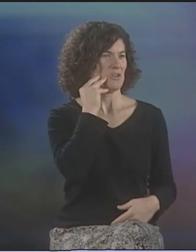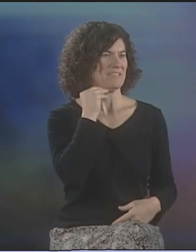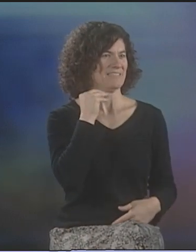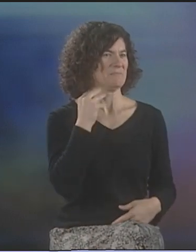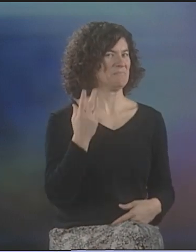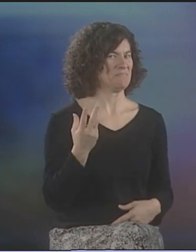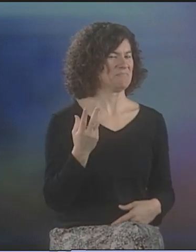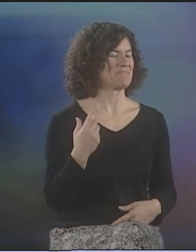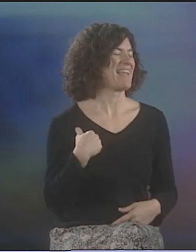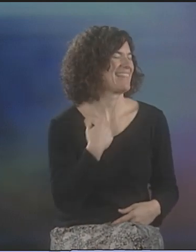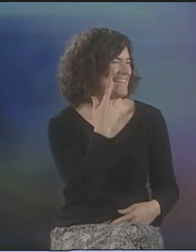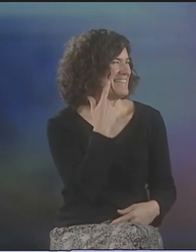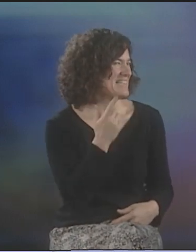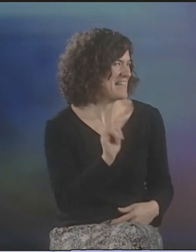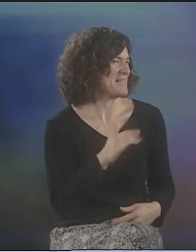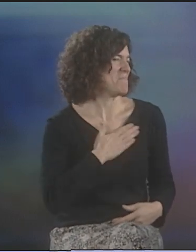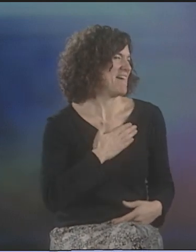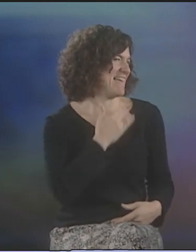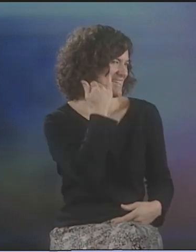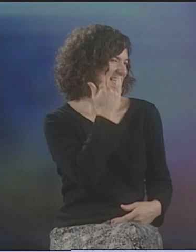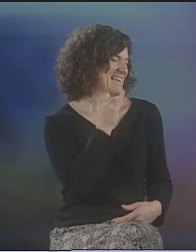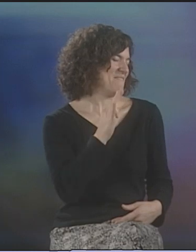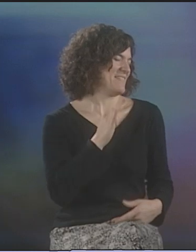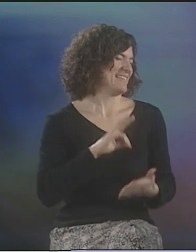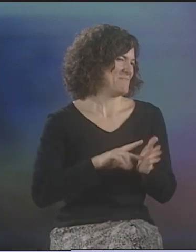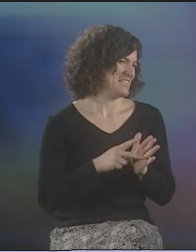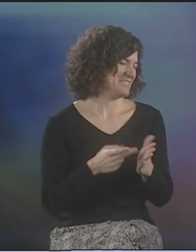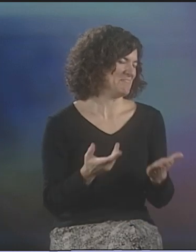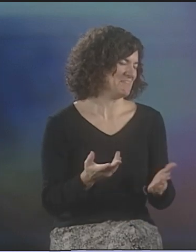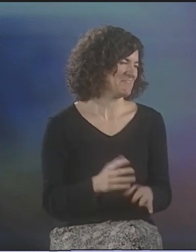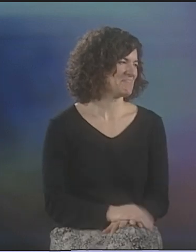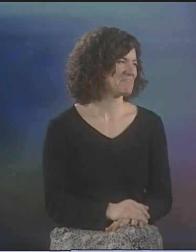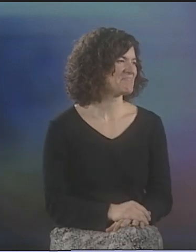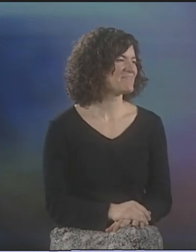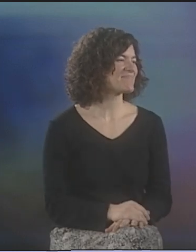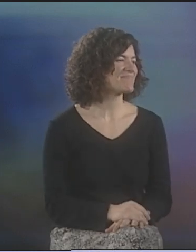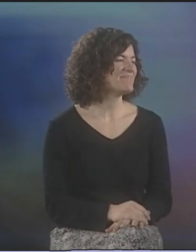ABOUT THE HUMAN EXPERIENCE IN AND OF ITSELF. THAT'S--THAT'S MY INTERPRETATION OF THAT QUOTE.